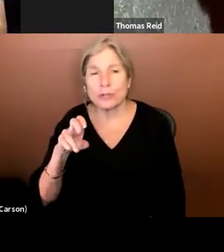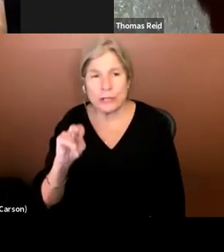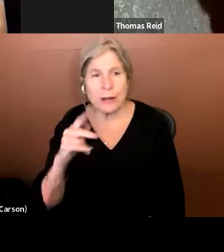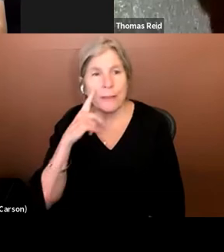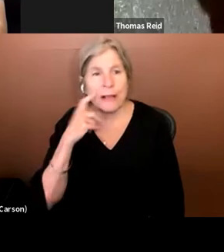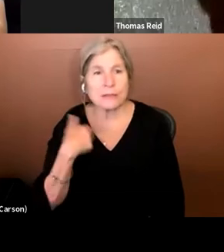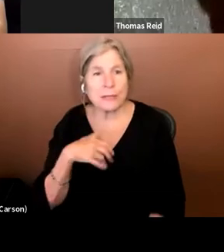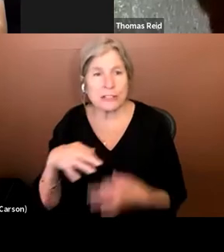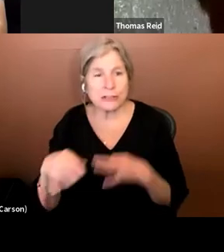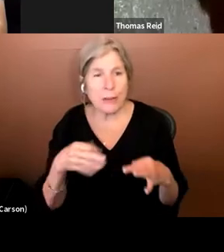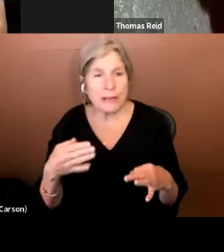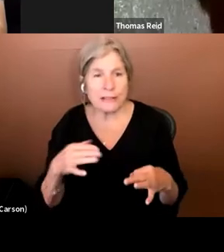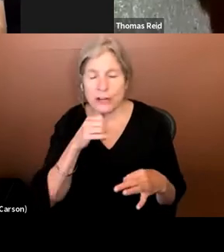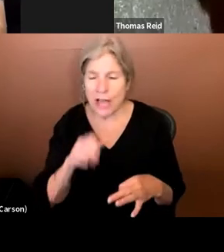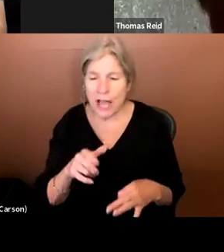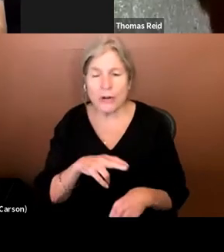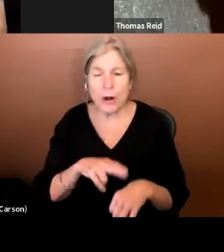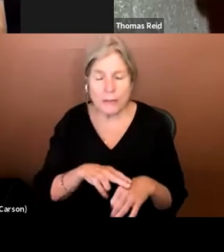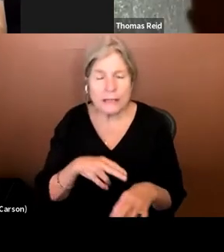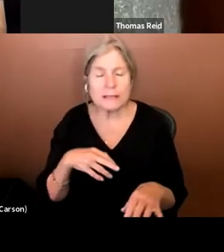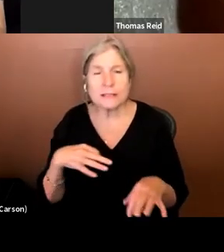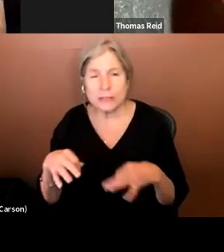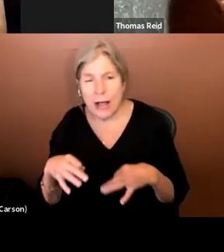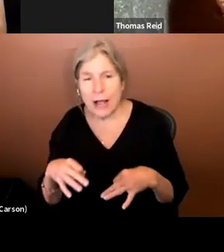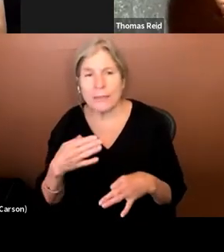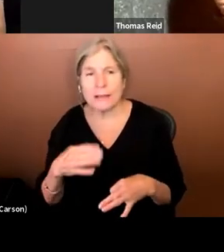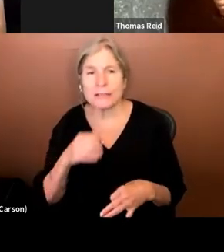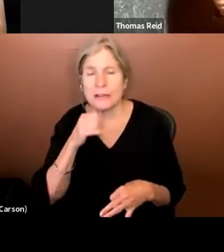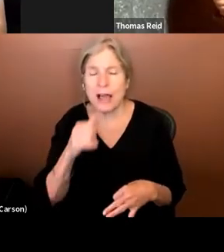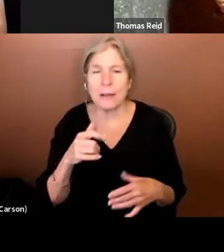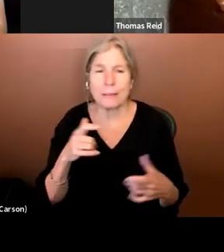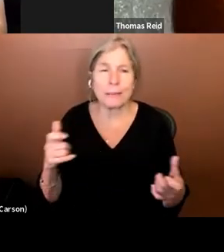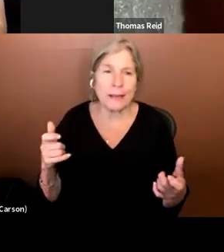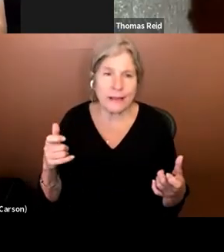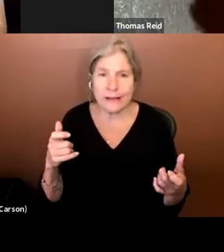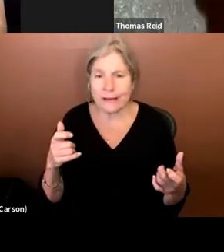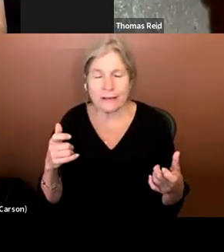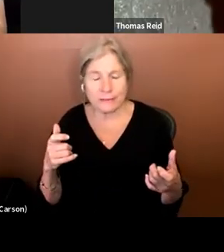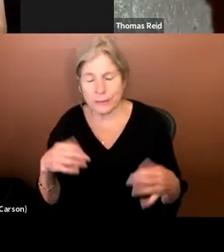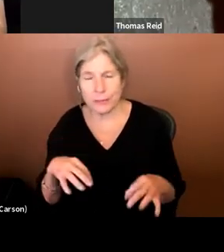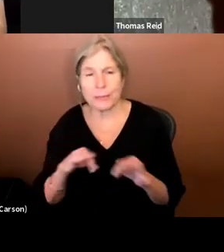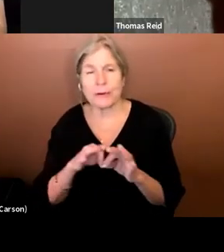aren't formally described, things that are not big budget. Things that are not sort of